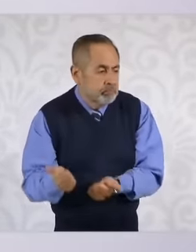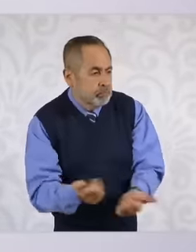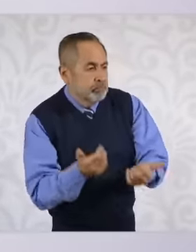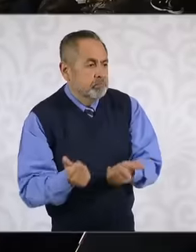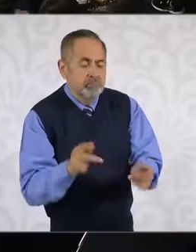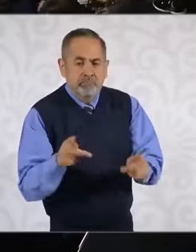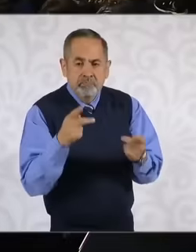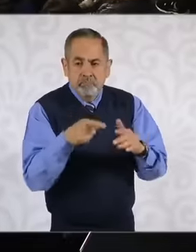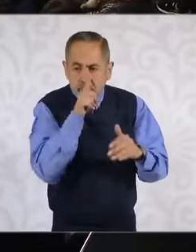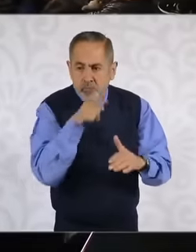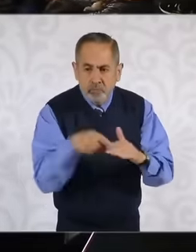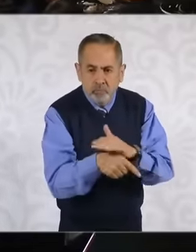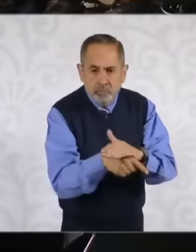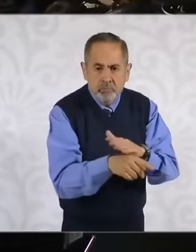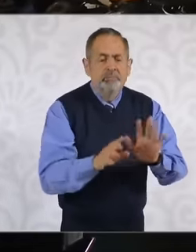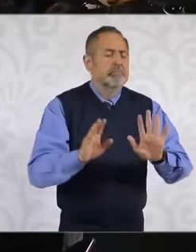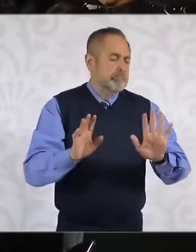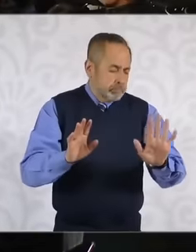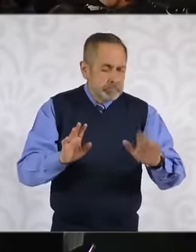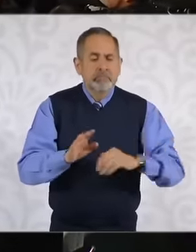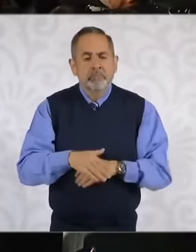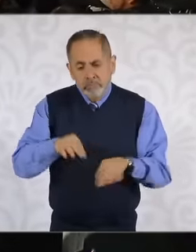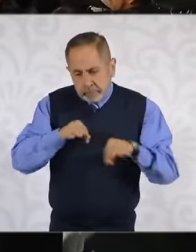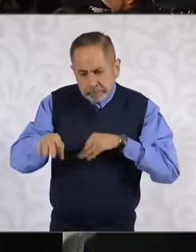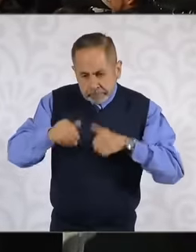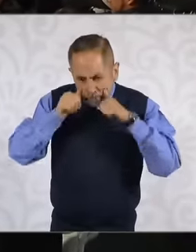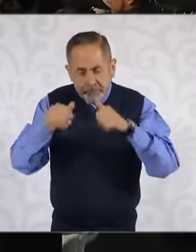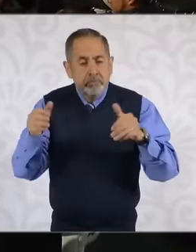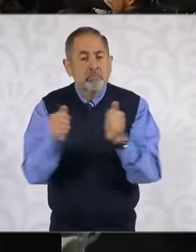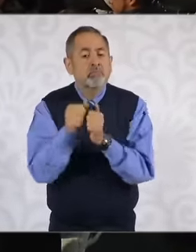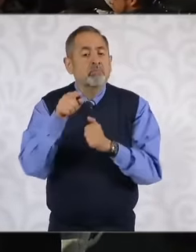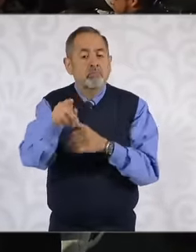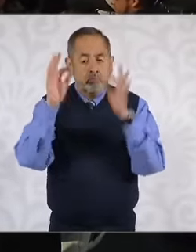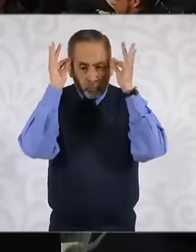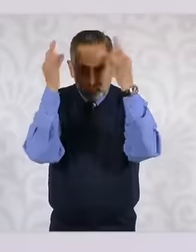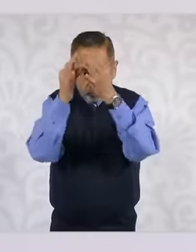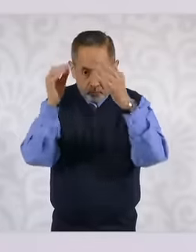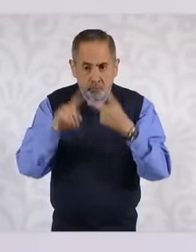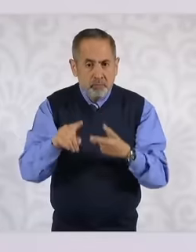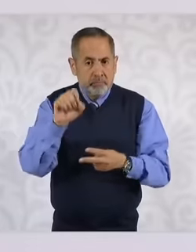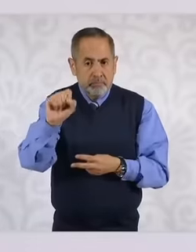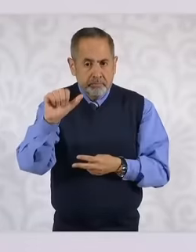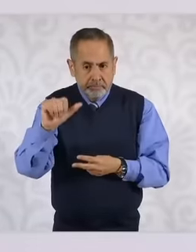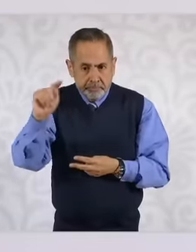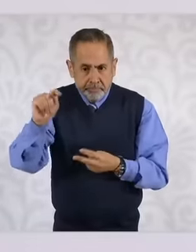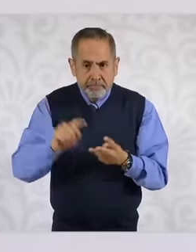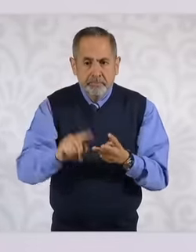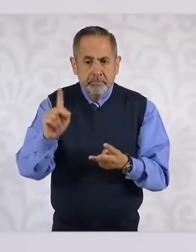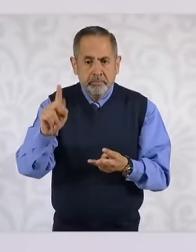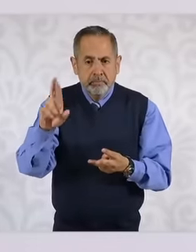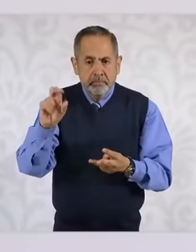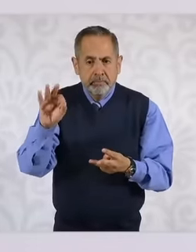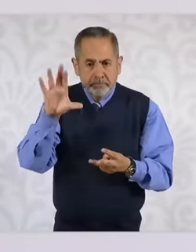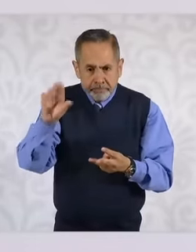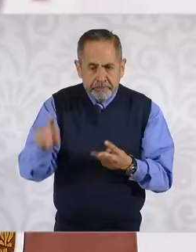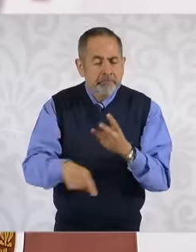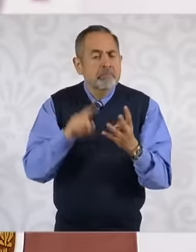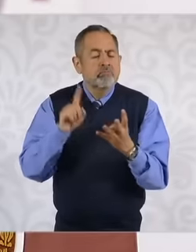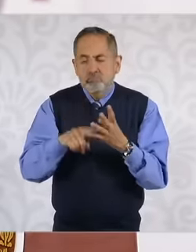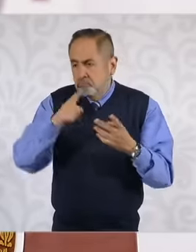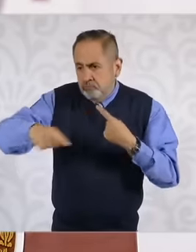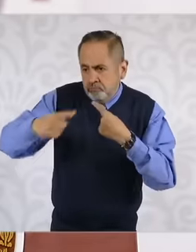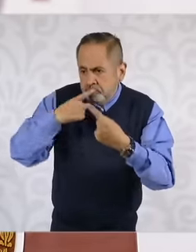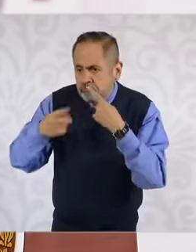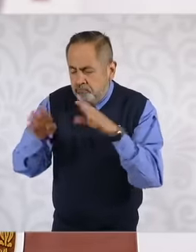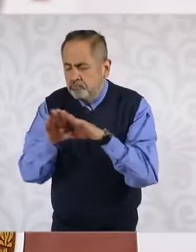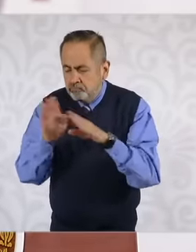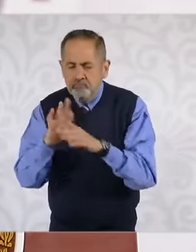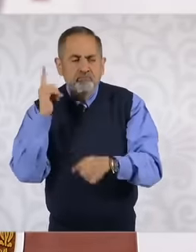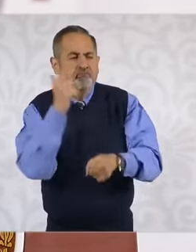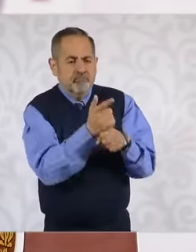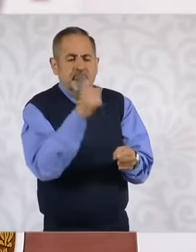also working on it together with customs and SAT Profeco to be able to eh Not only from the